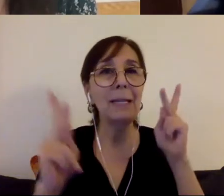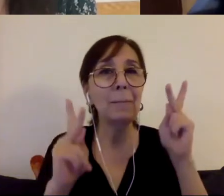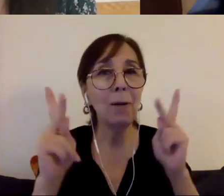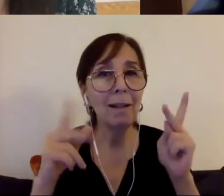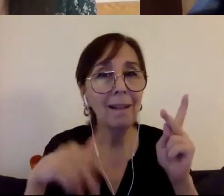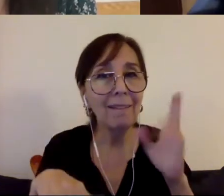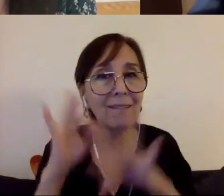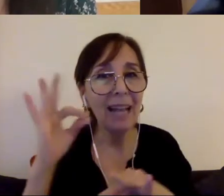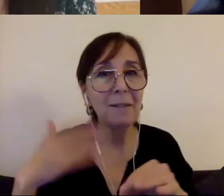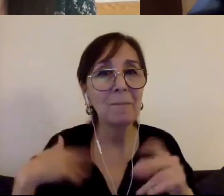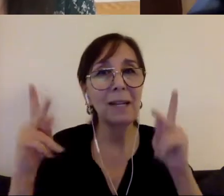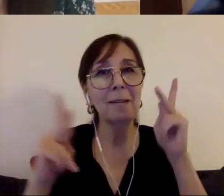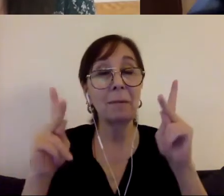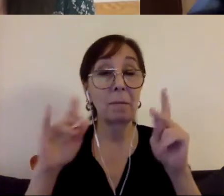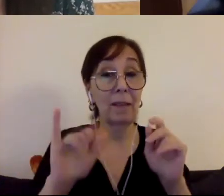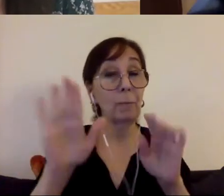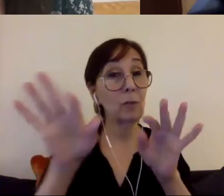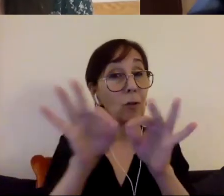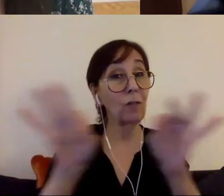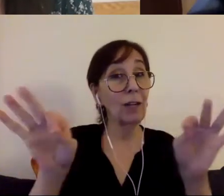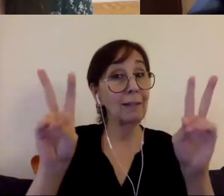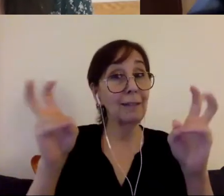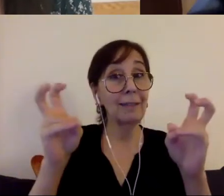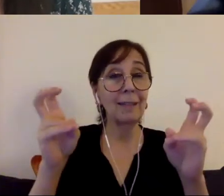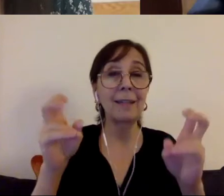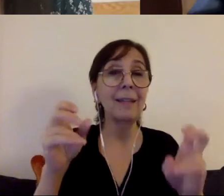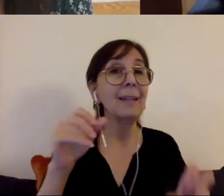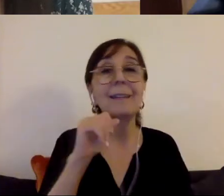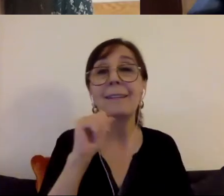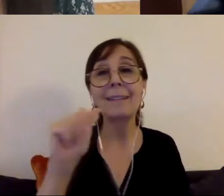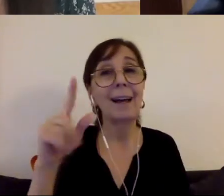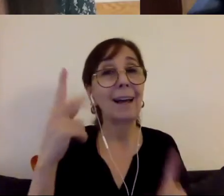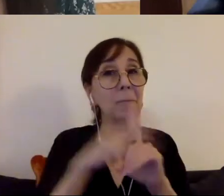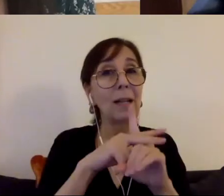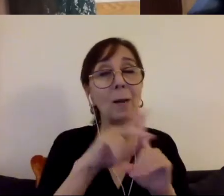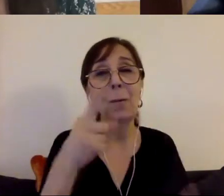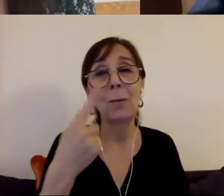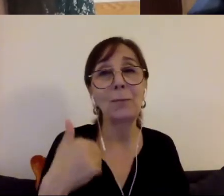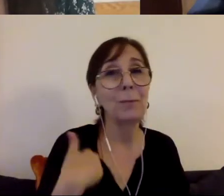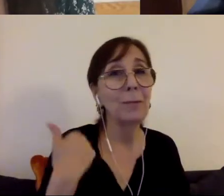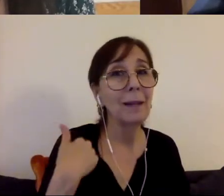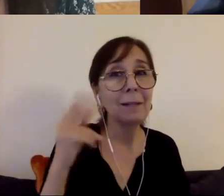And I think that's something that's not just for younger people. I think it's